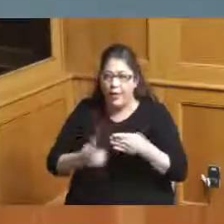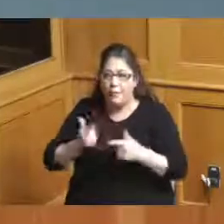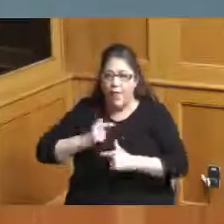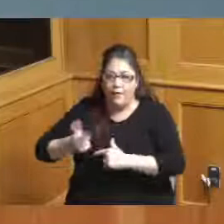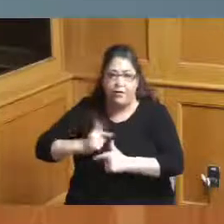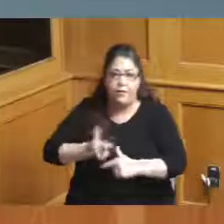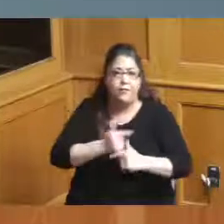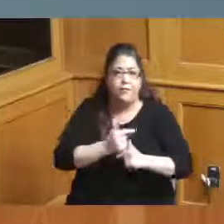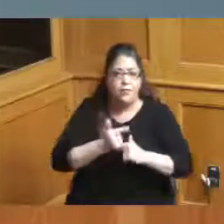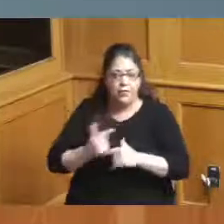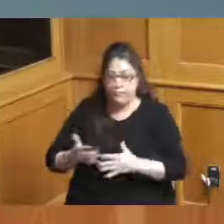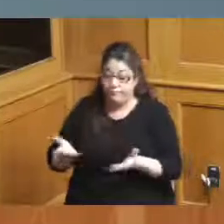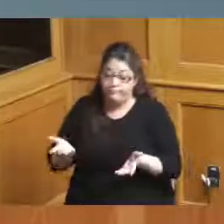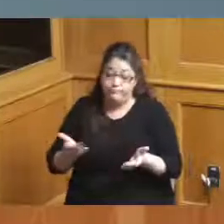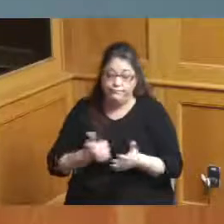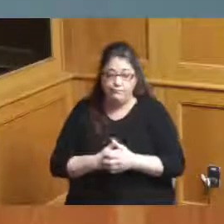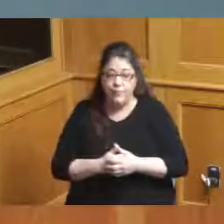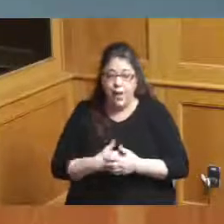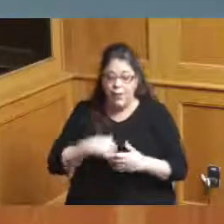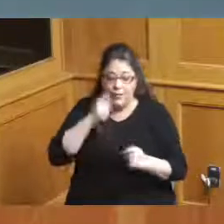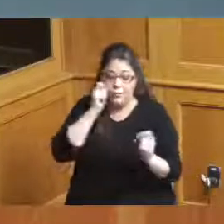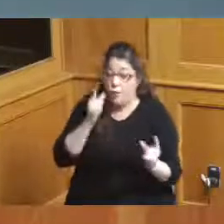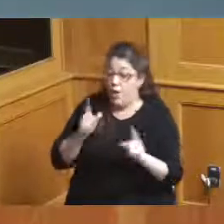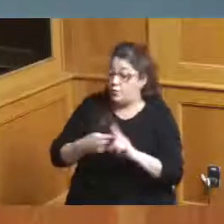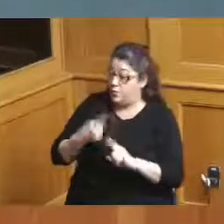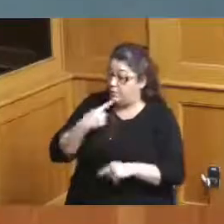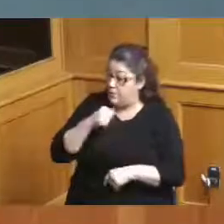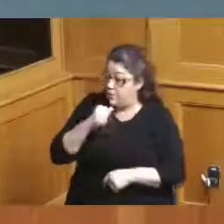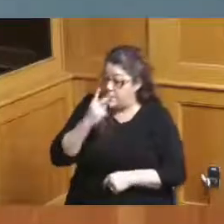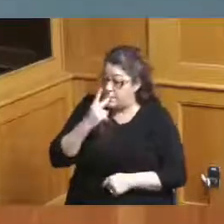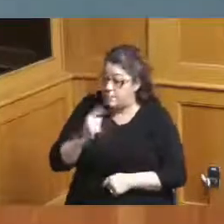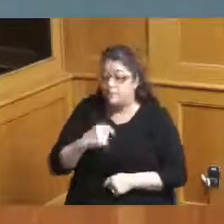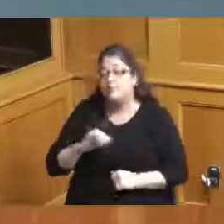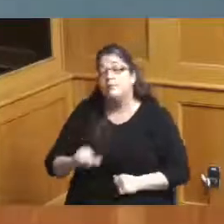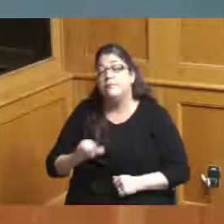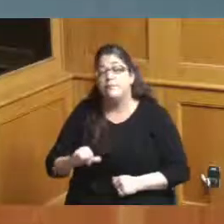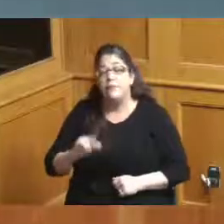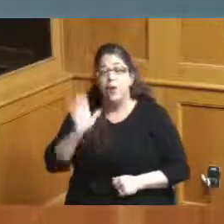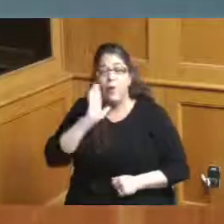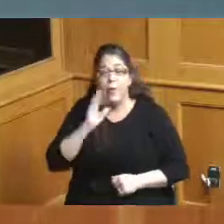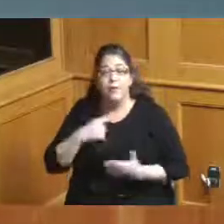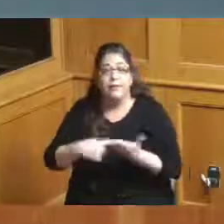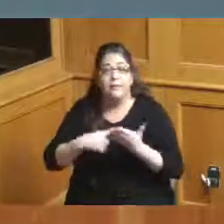I was just just a little surprised on that but we will go over the resolution today because